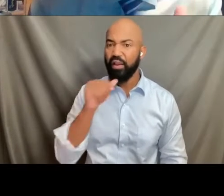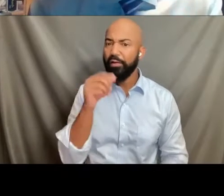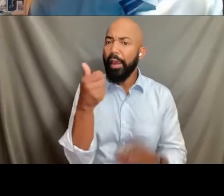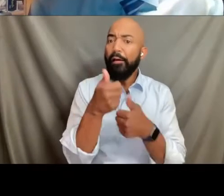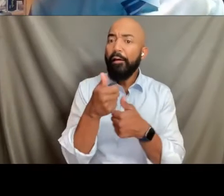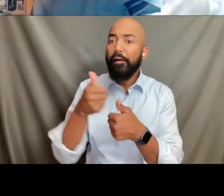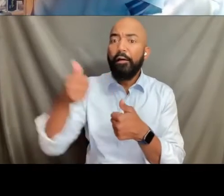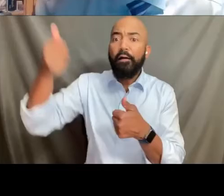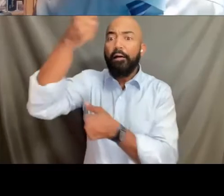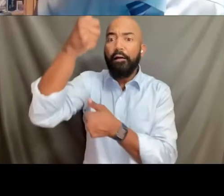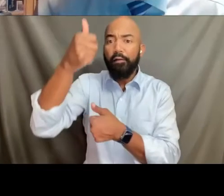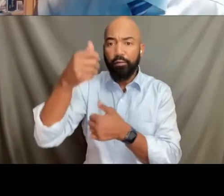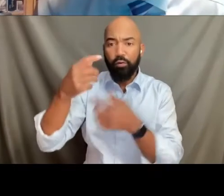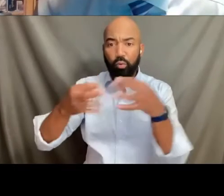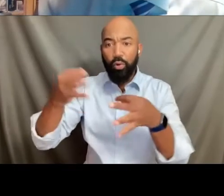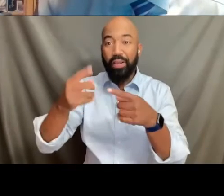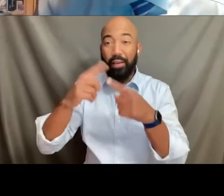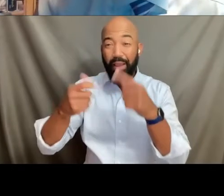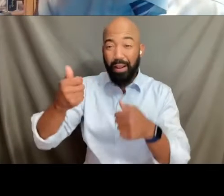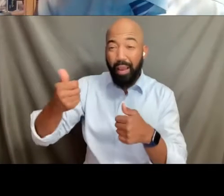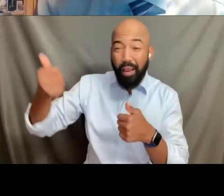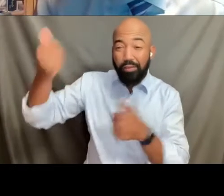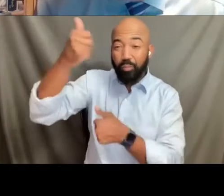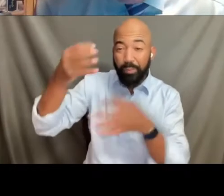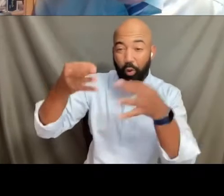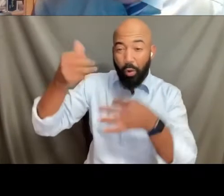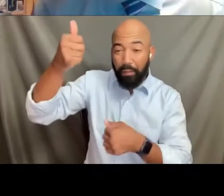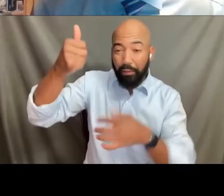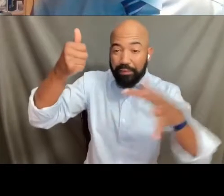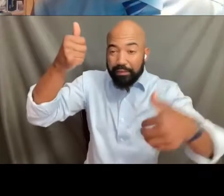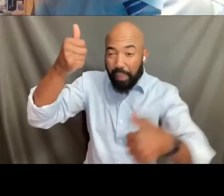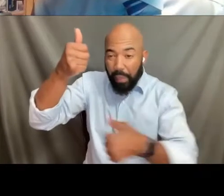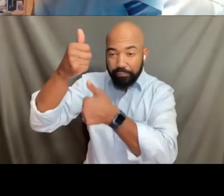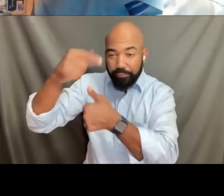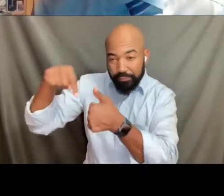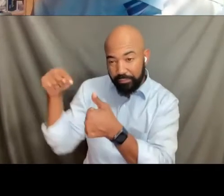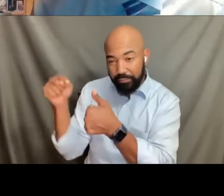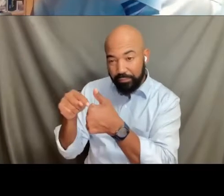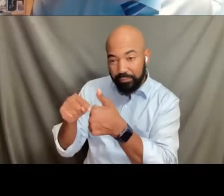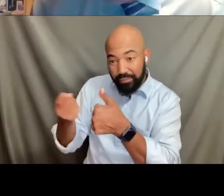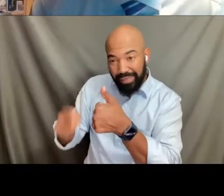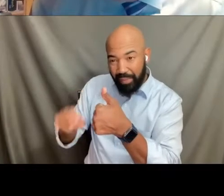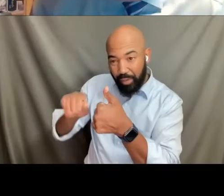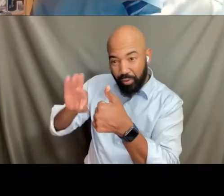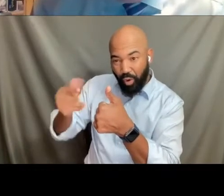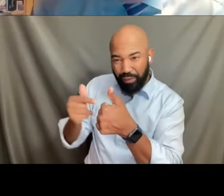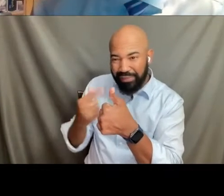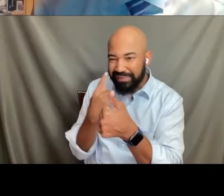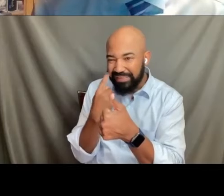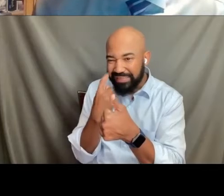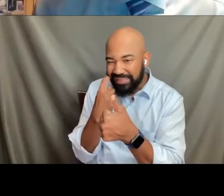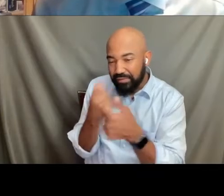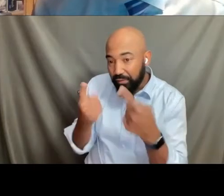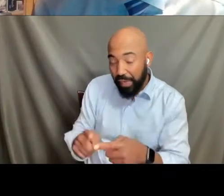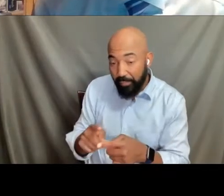just below the United States Supreme Court, in August just a few weeks ago, the Fourth Circuit,